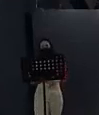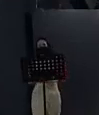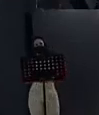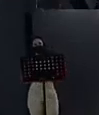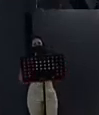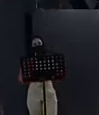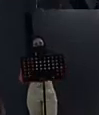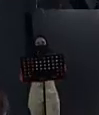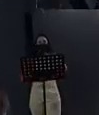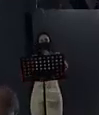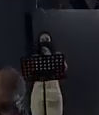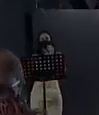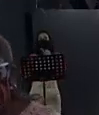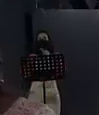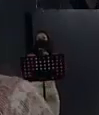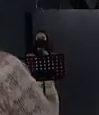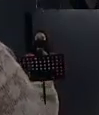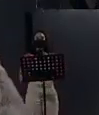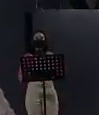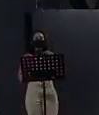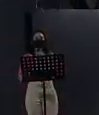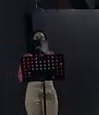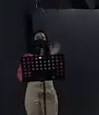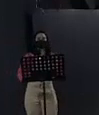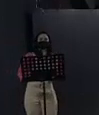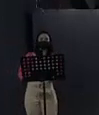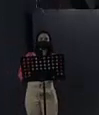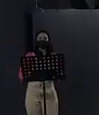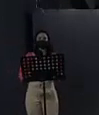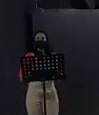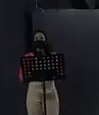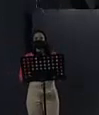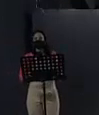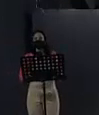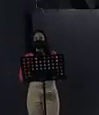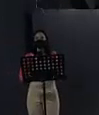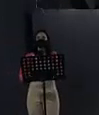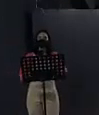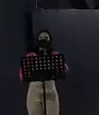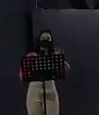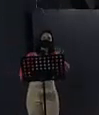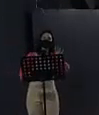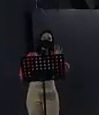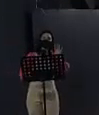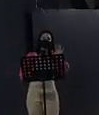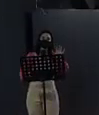is that that is why we are trying to give options in this meeting, whether you see that the most